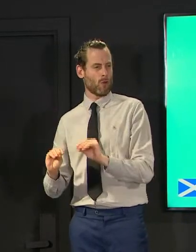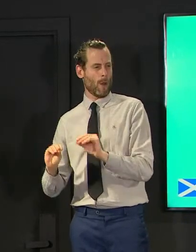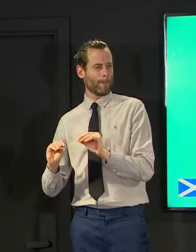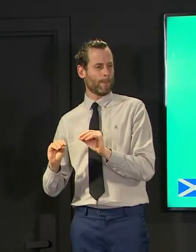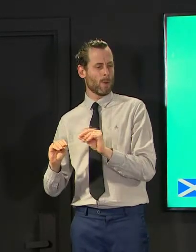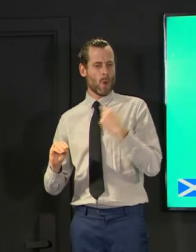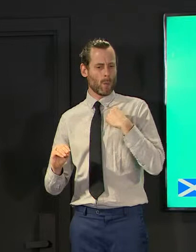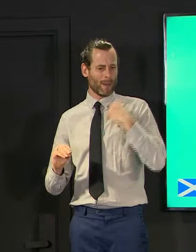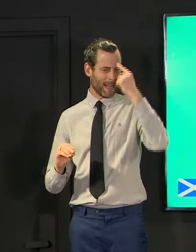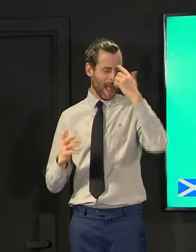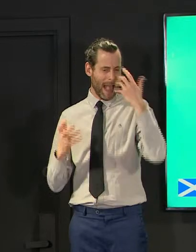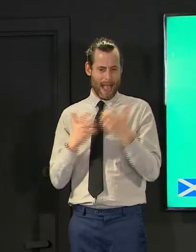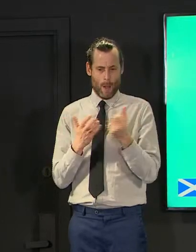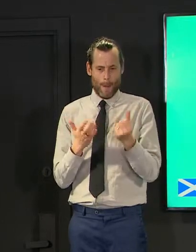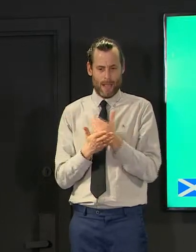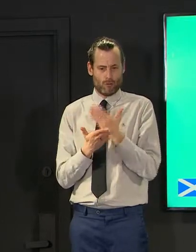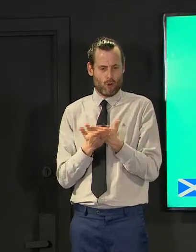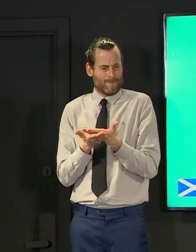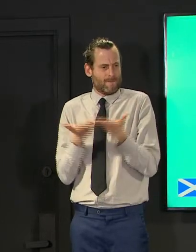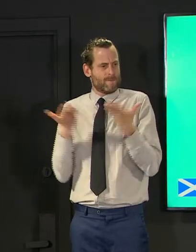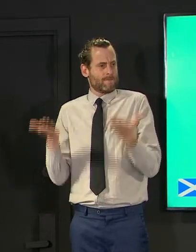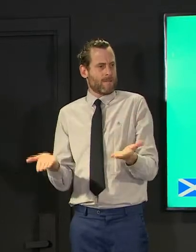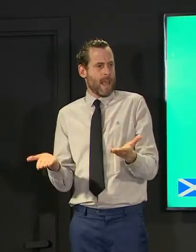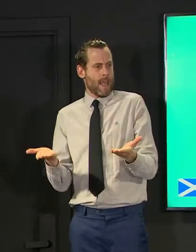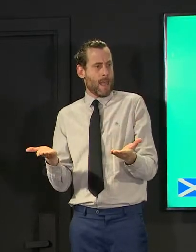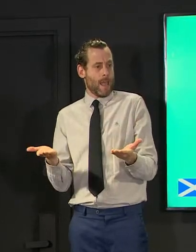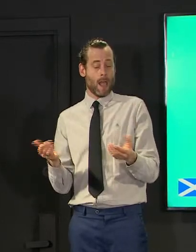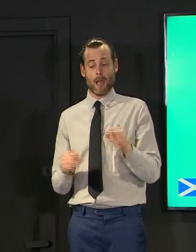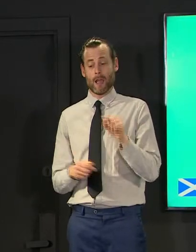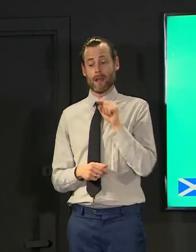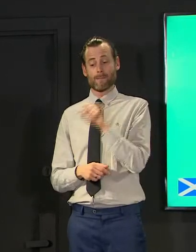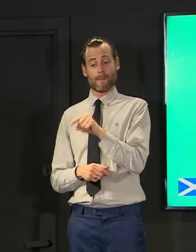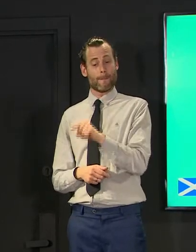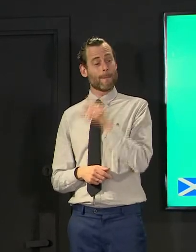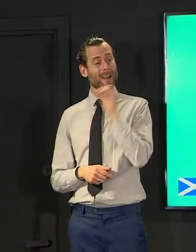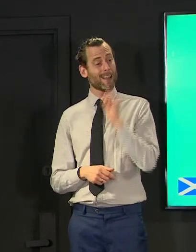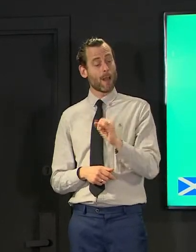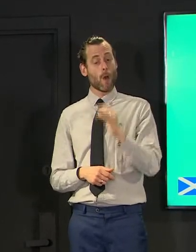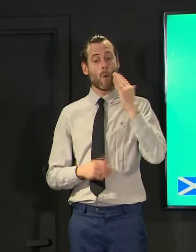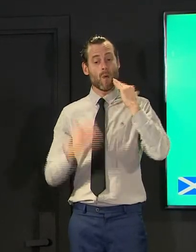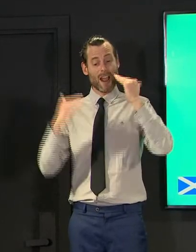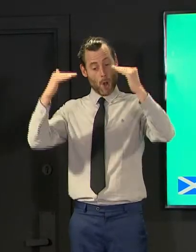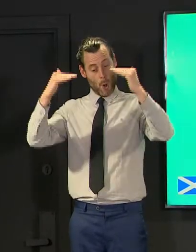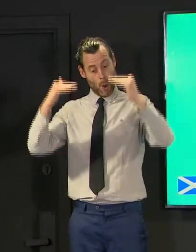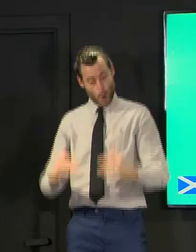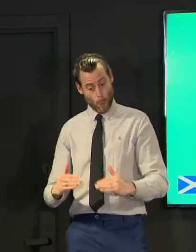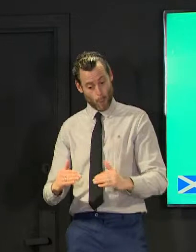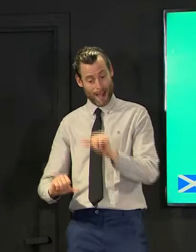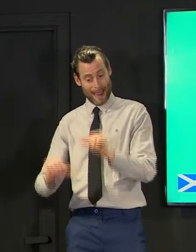the women's game back and it's in one of the lower league divisions of course compared to the men's